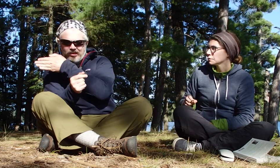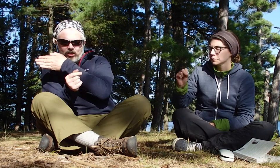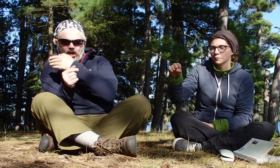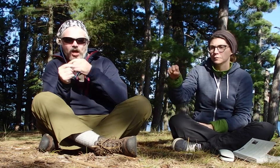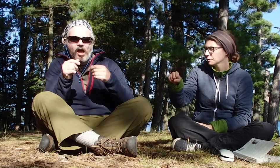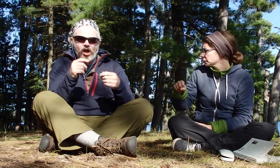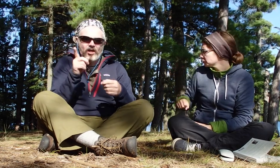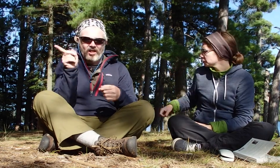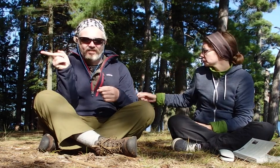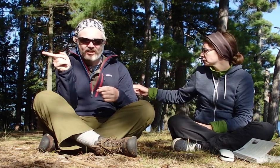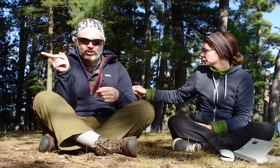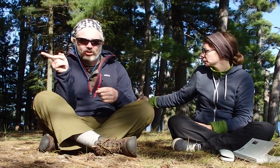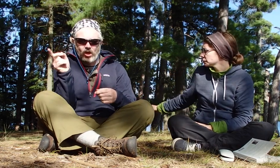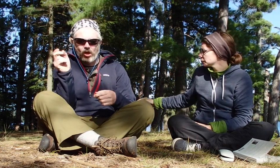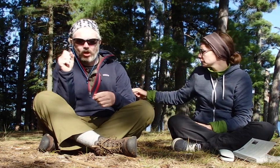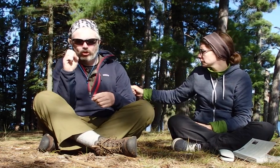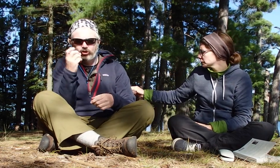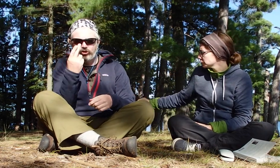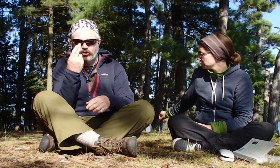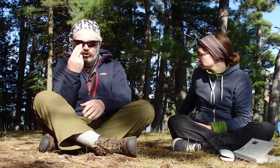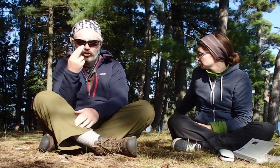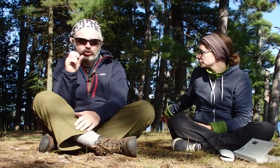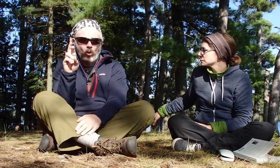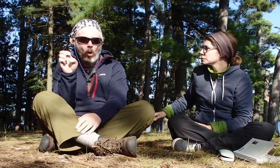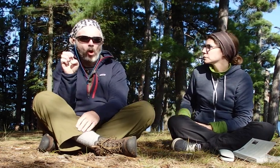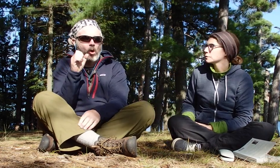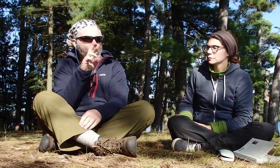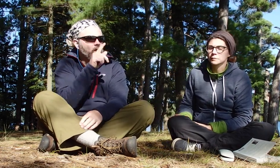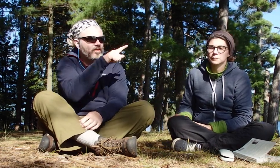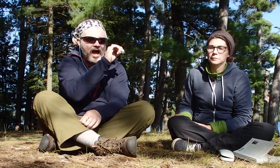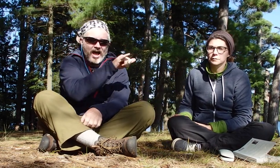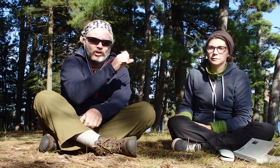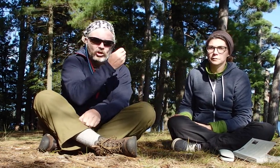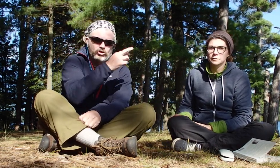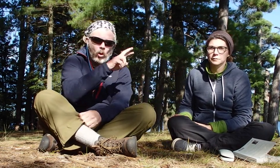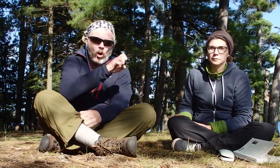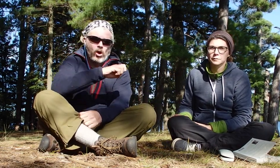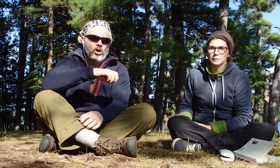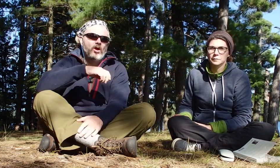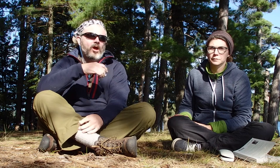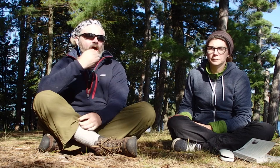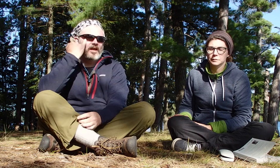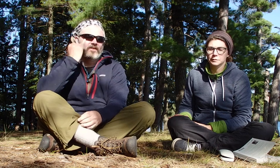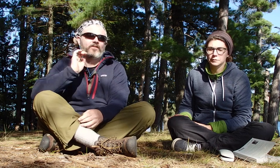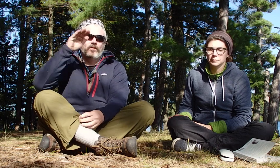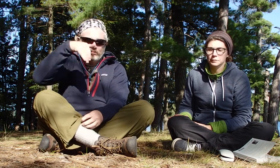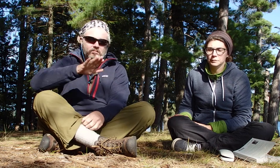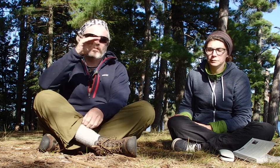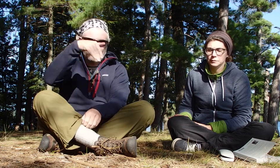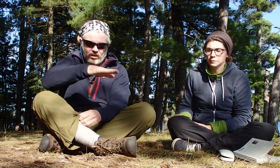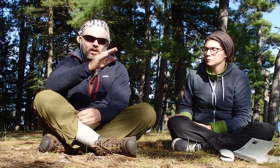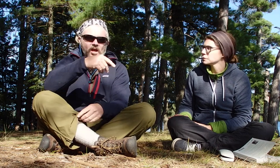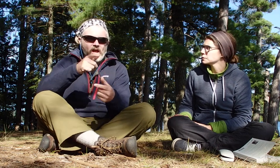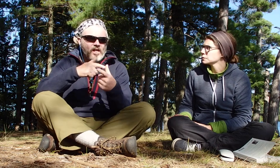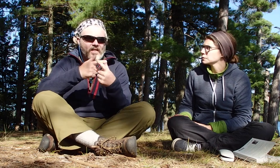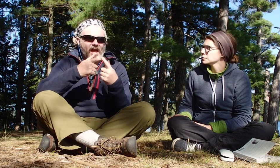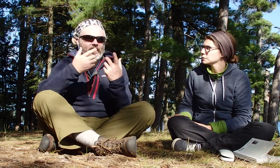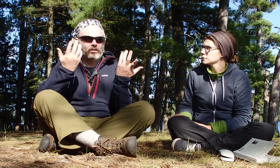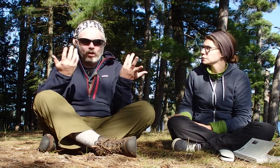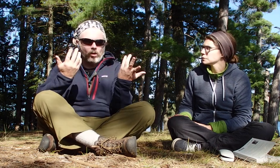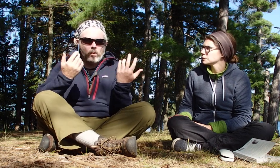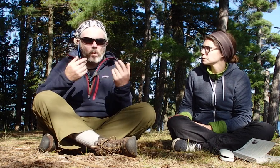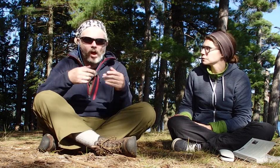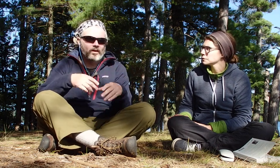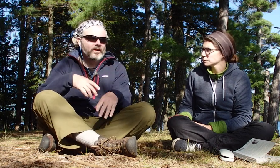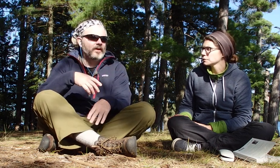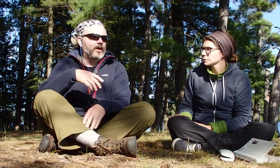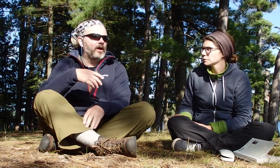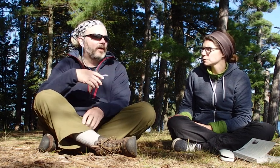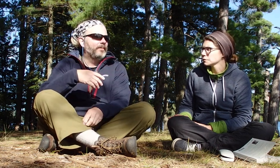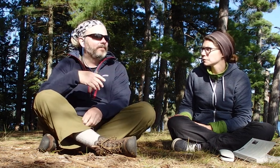Do we hug this shore or that shore, if it's bouncy, then what?